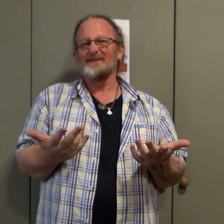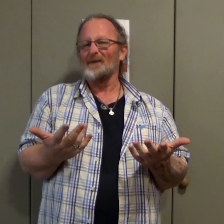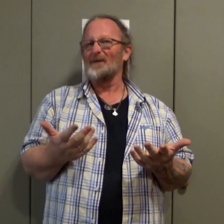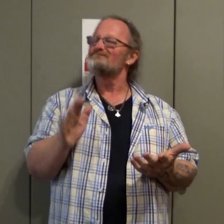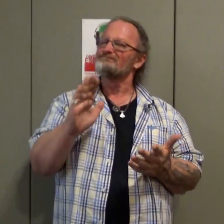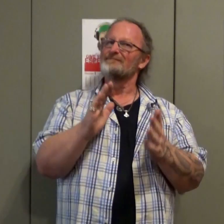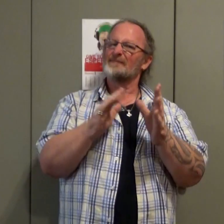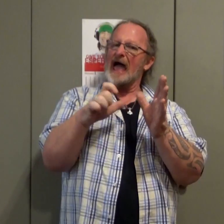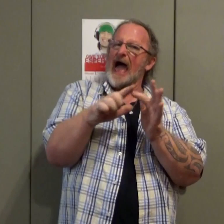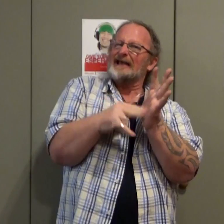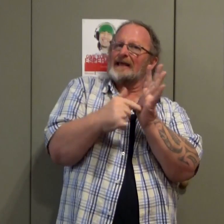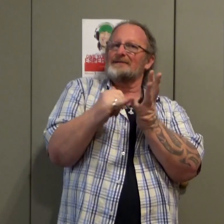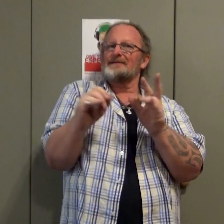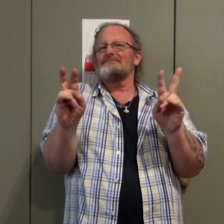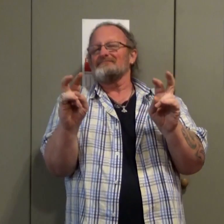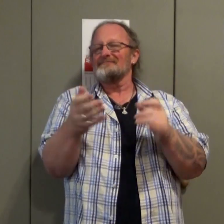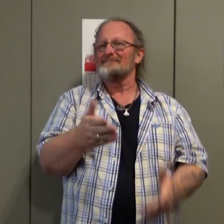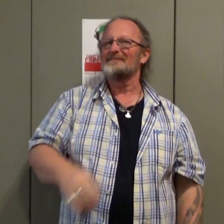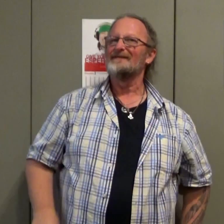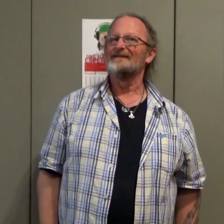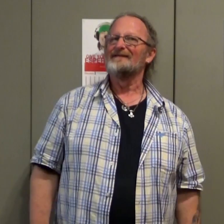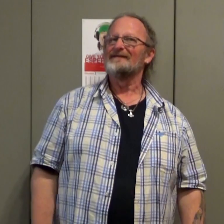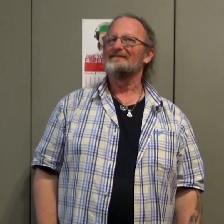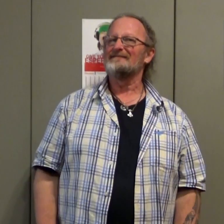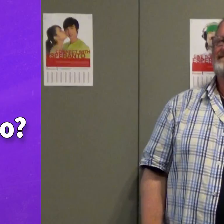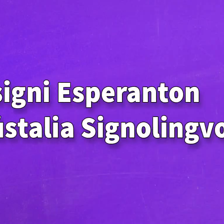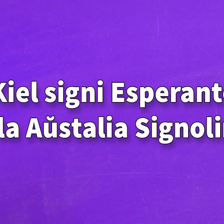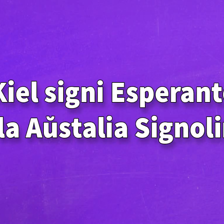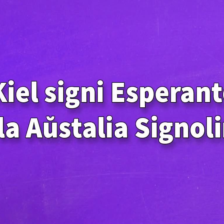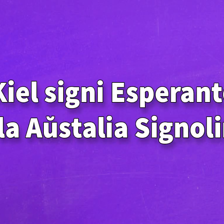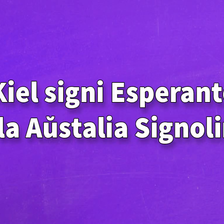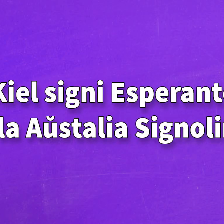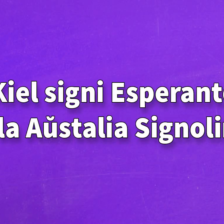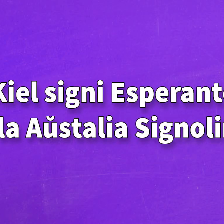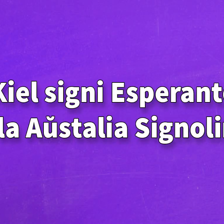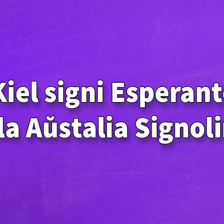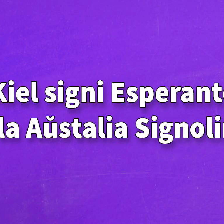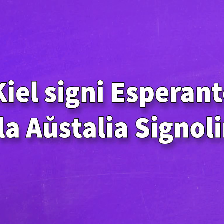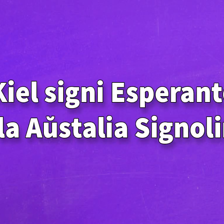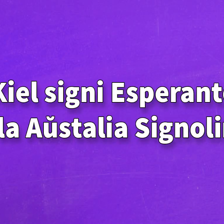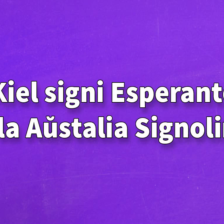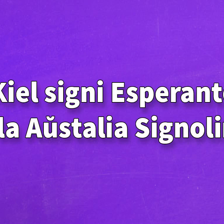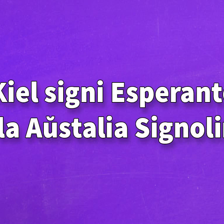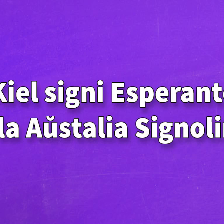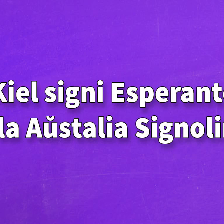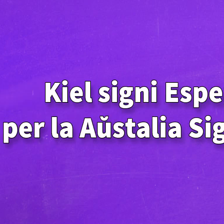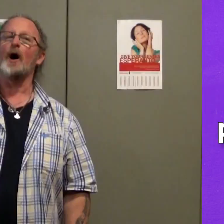We have dinner during the night So, that's an example of accents. How do you sign "Esperanto" with Auslan